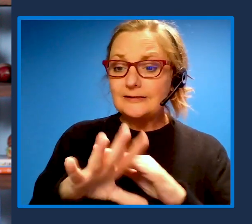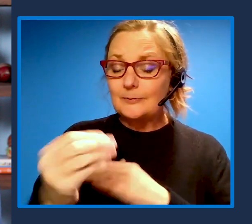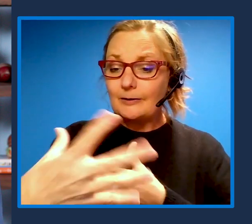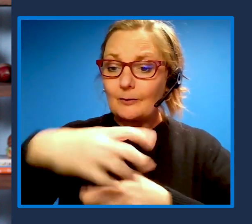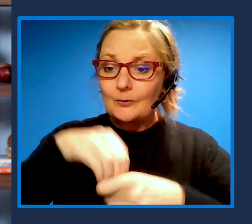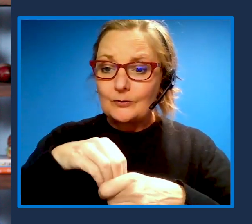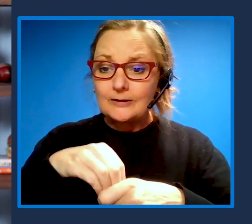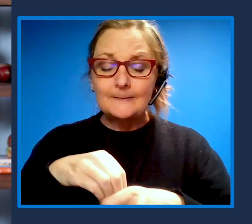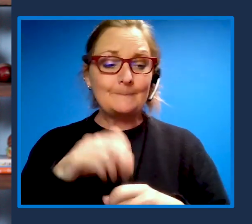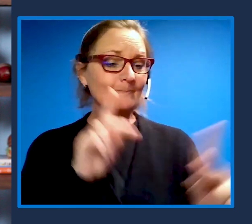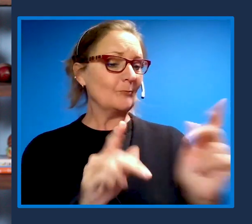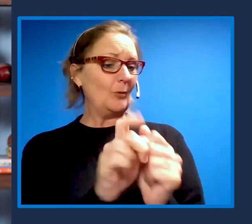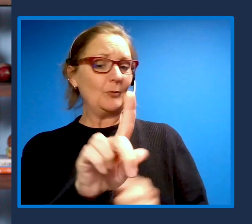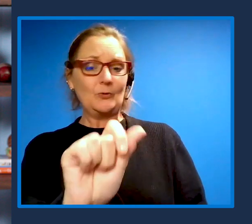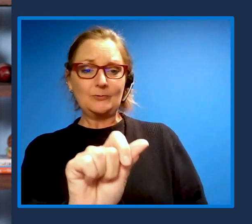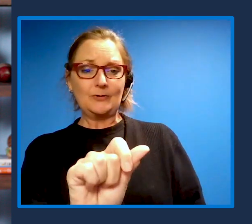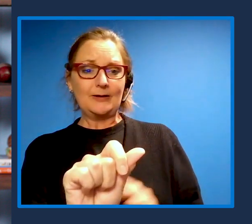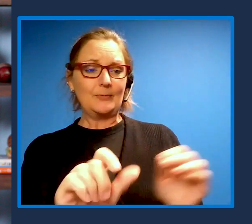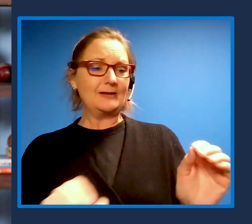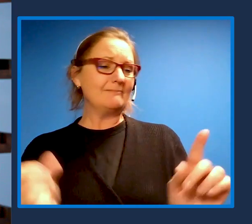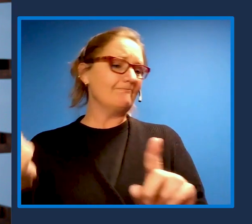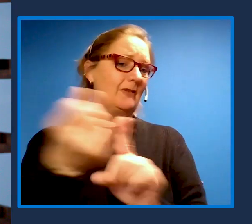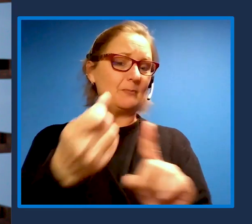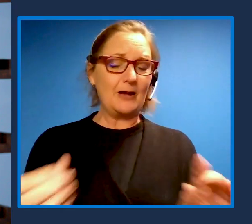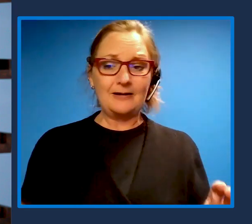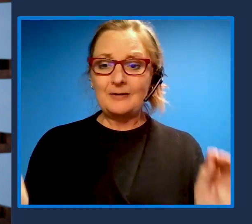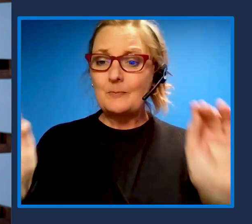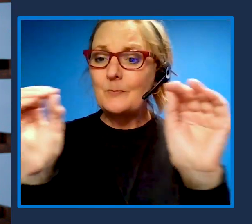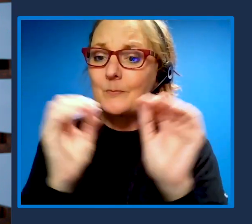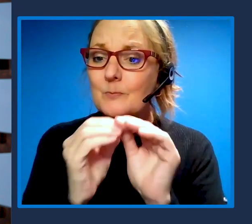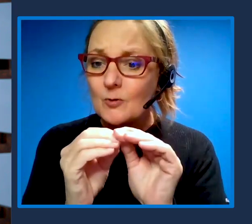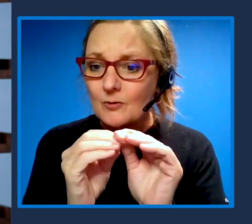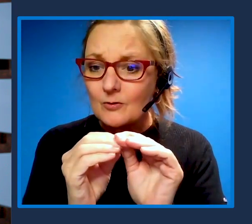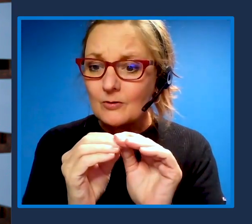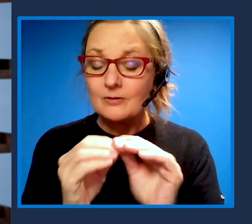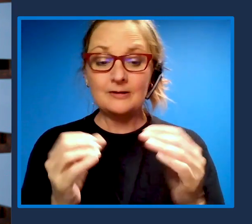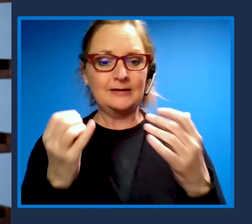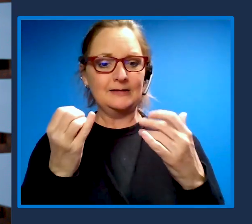have been disproportionally impacted. We now have an opportunity to use technology